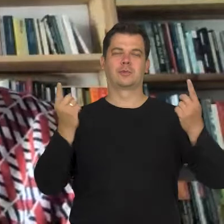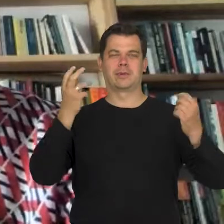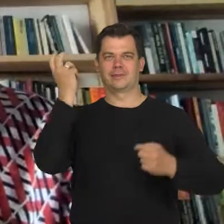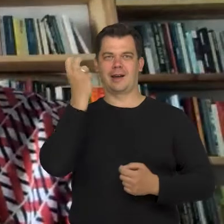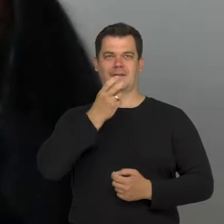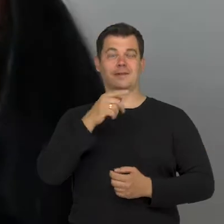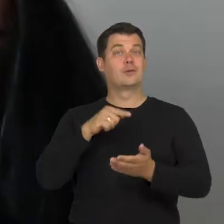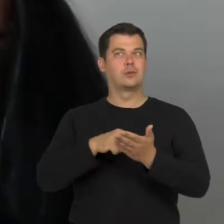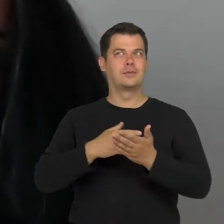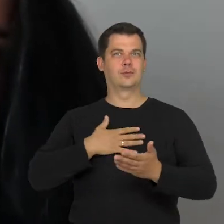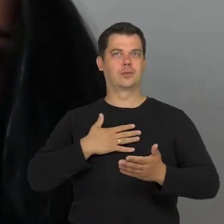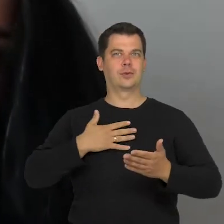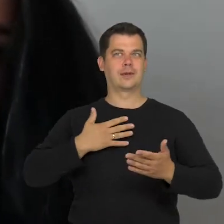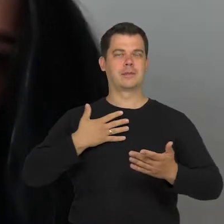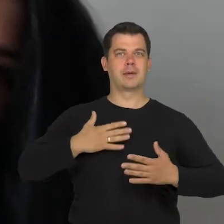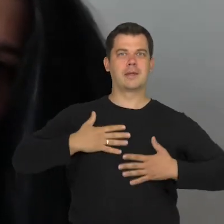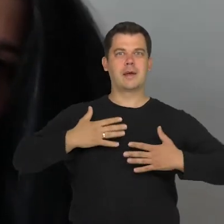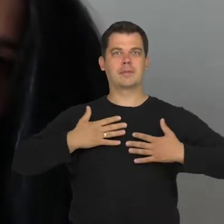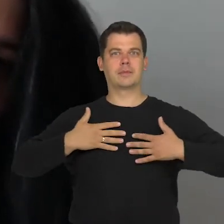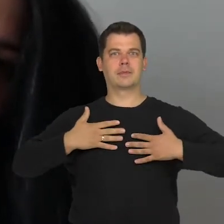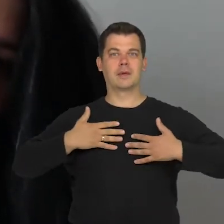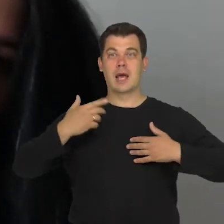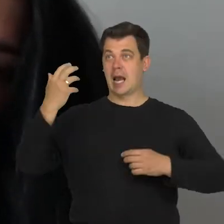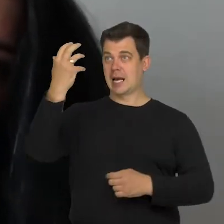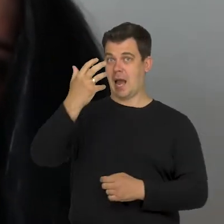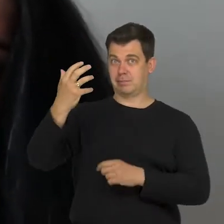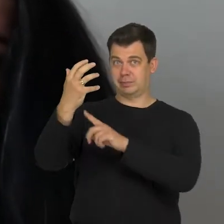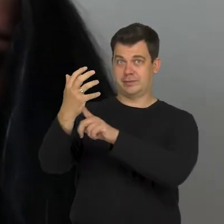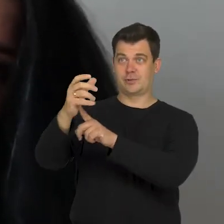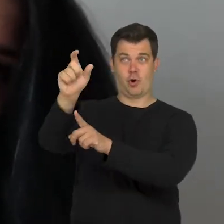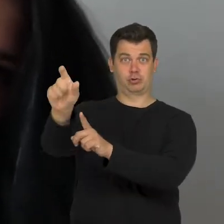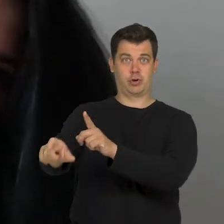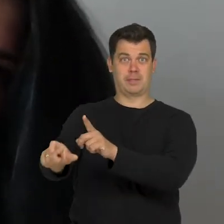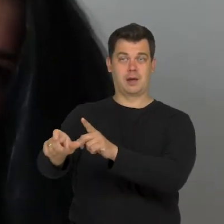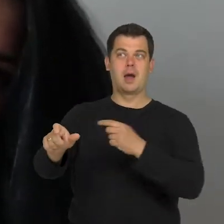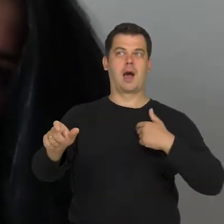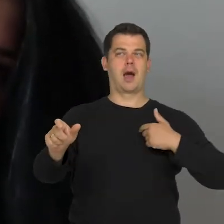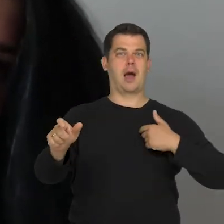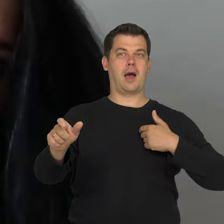that tension between the people who are staring and the object at which they are staring.